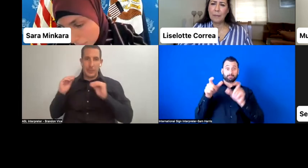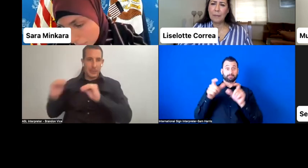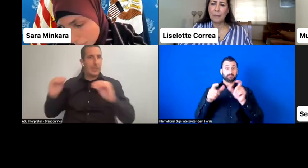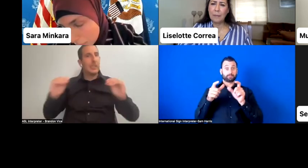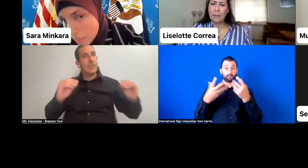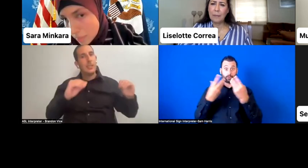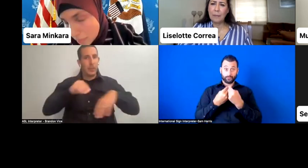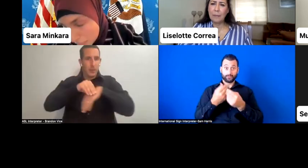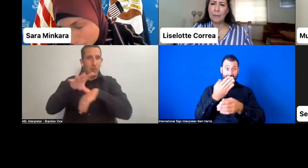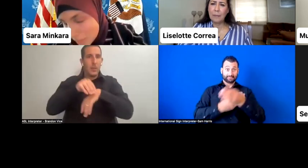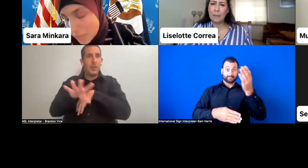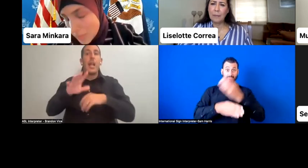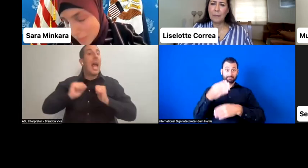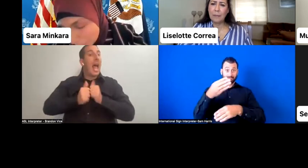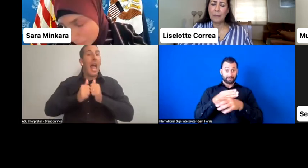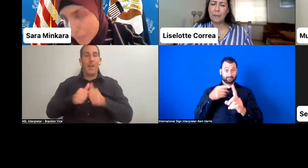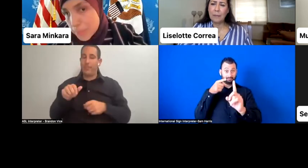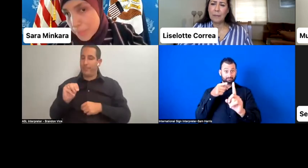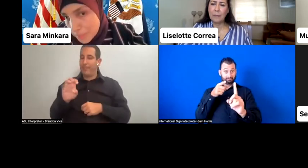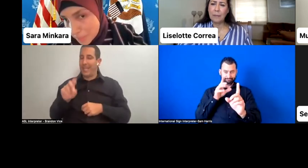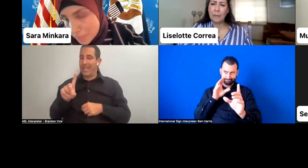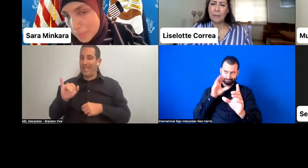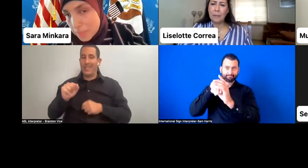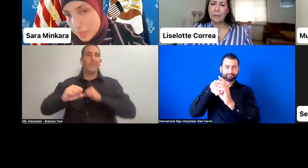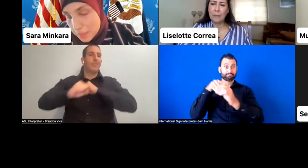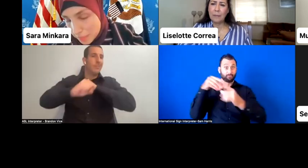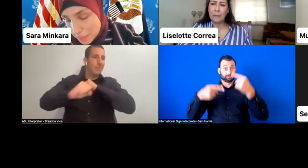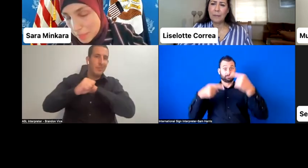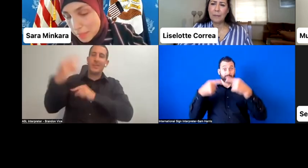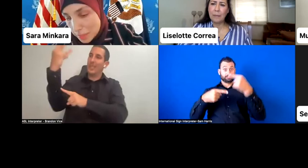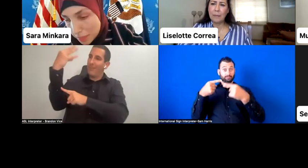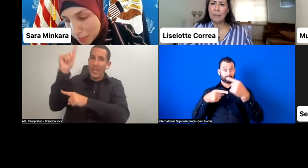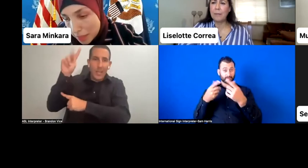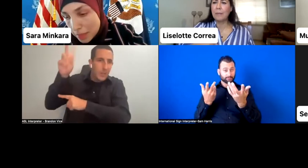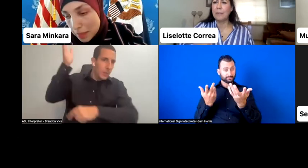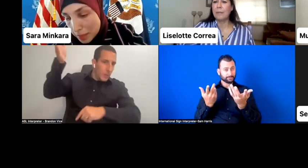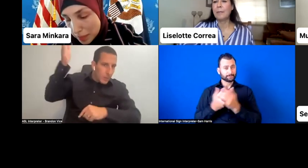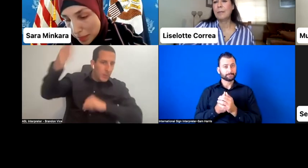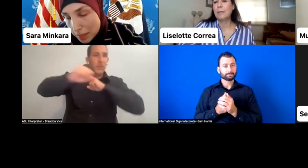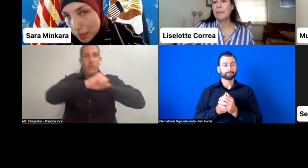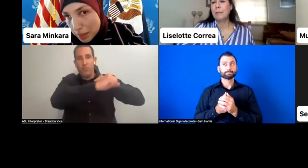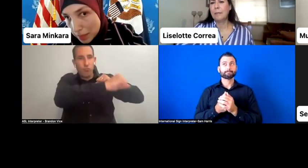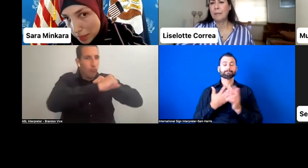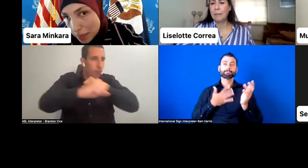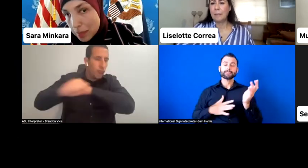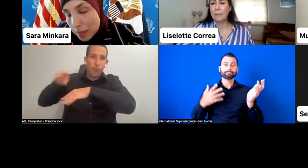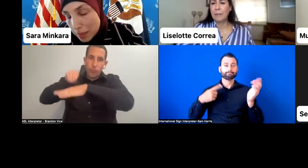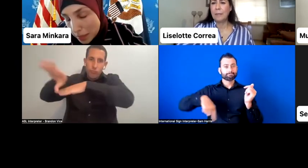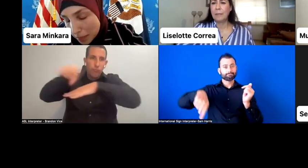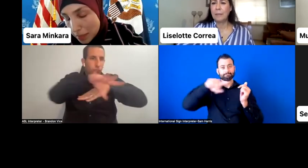because I feel that once we do that and all persons with disability come out in their own ways,